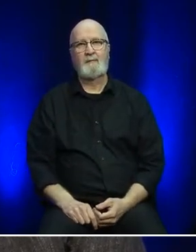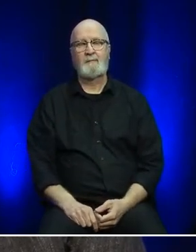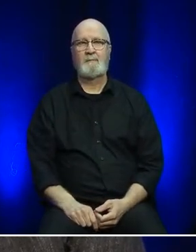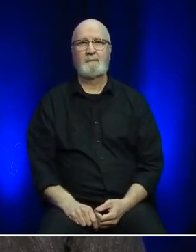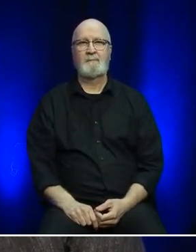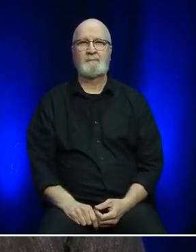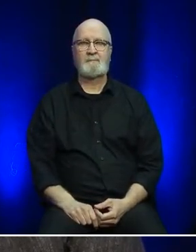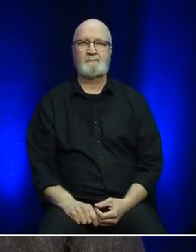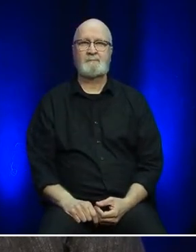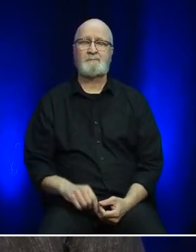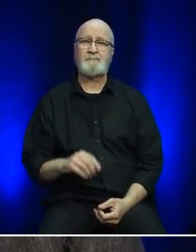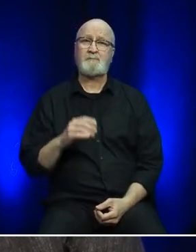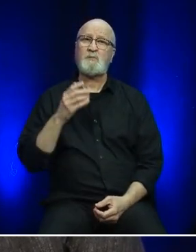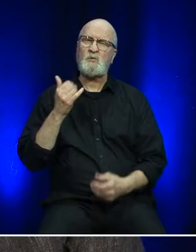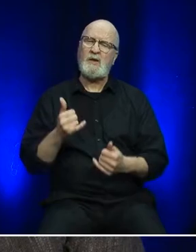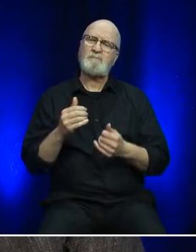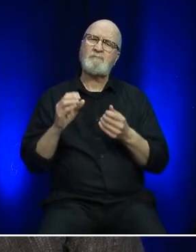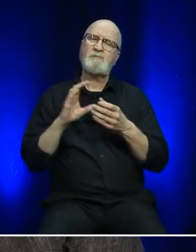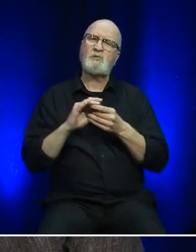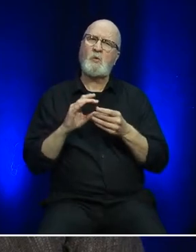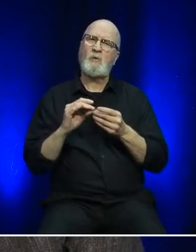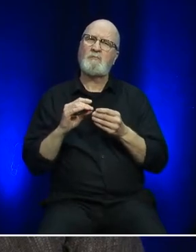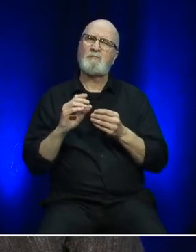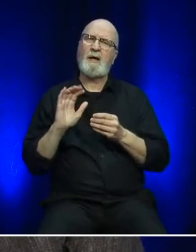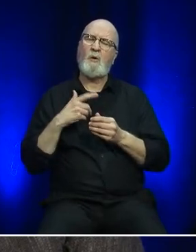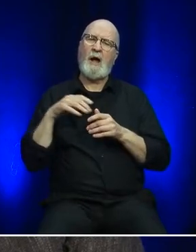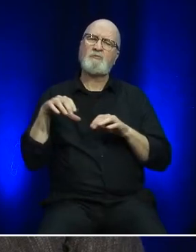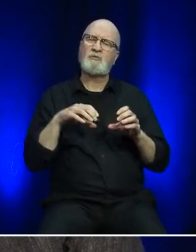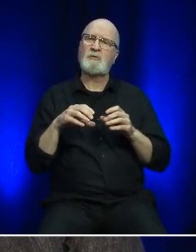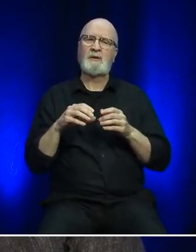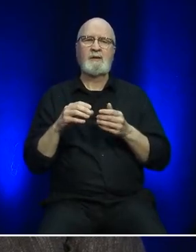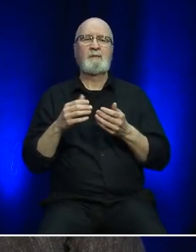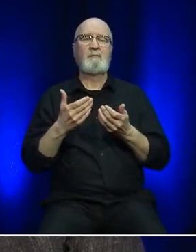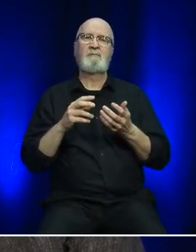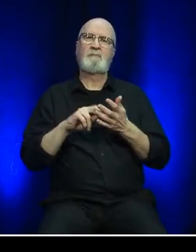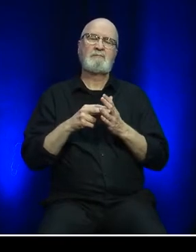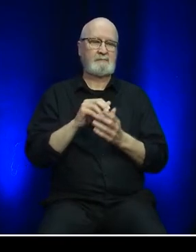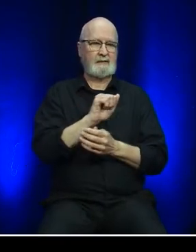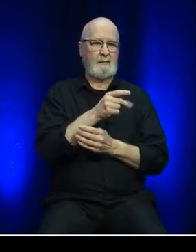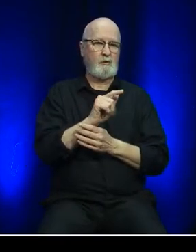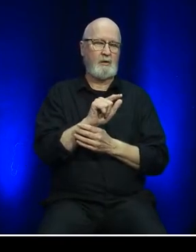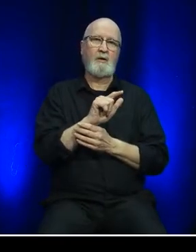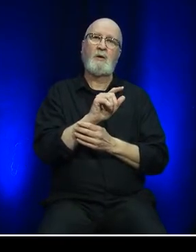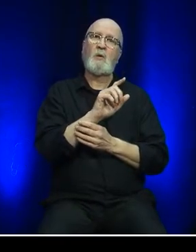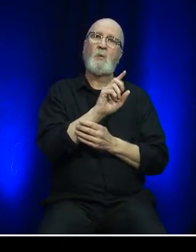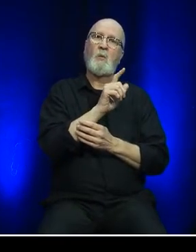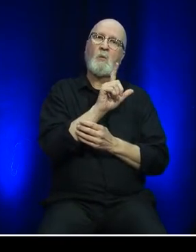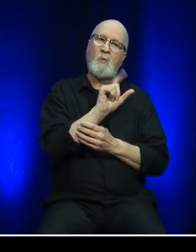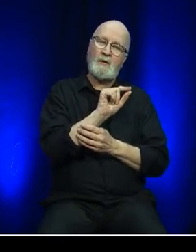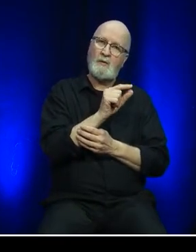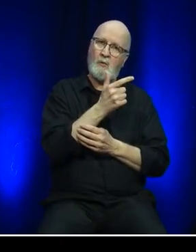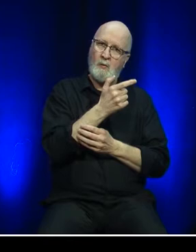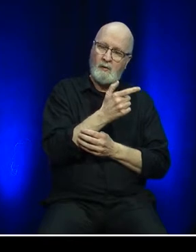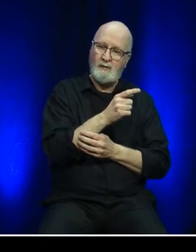Today’s overview of activities covers the period April of 2021 to March of 2022.